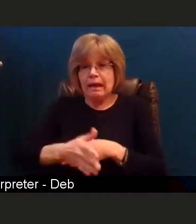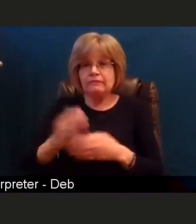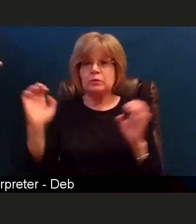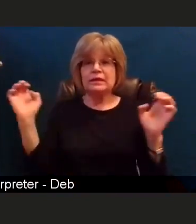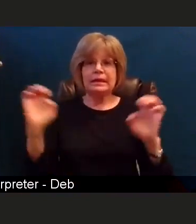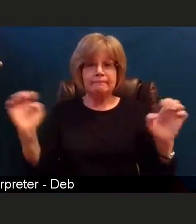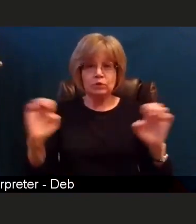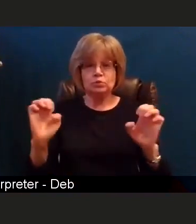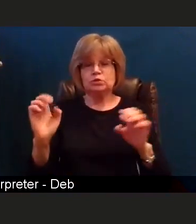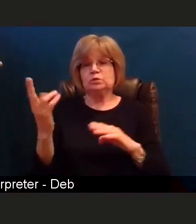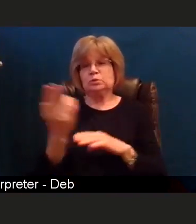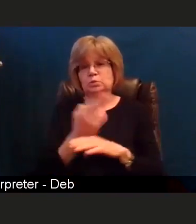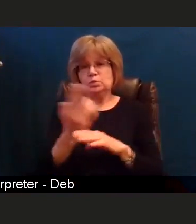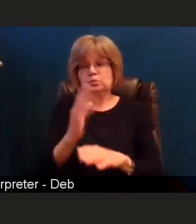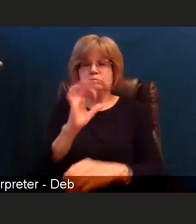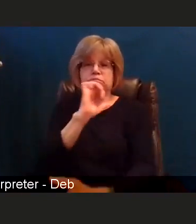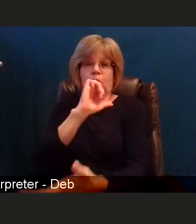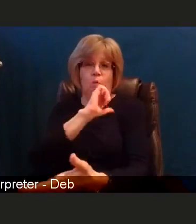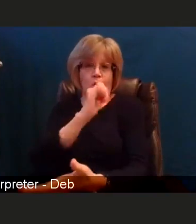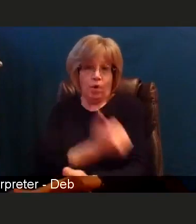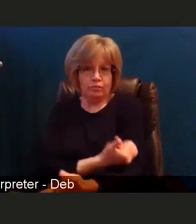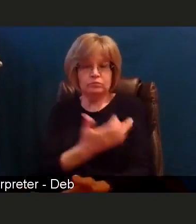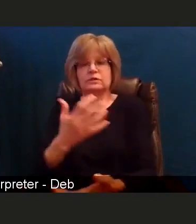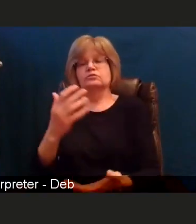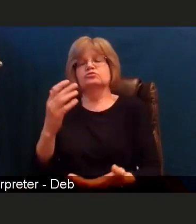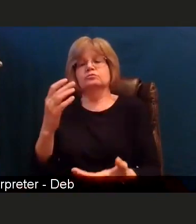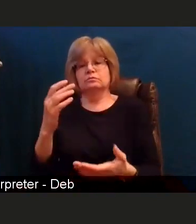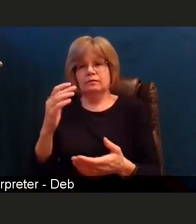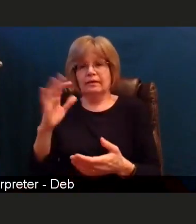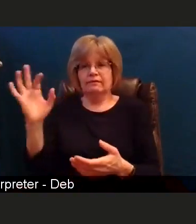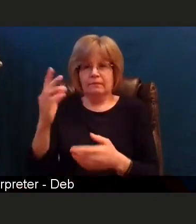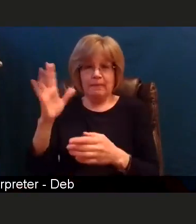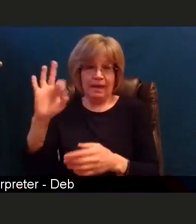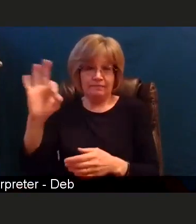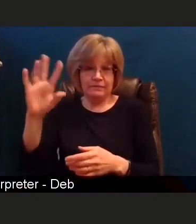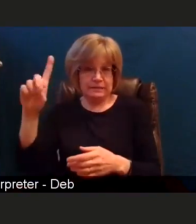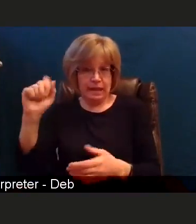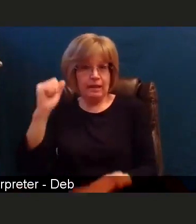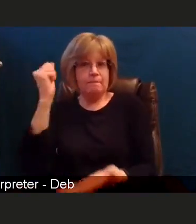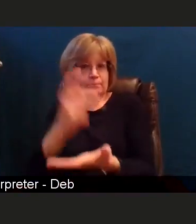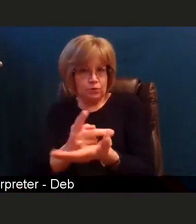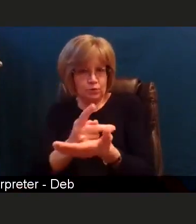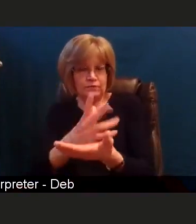by the Food and Drug Administration and the Center for Disease Control.